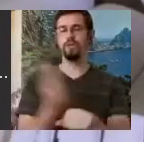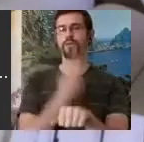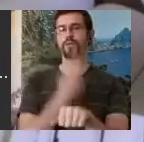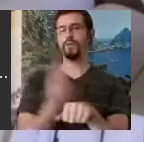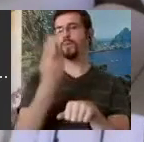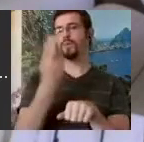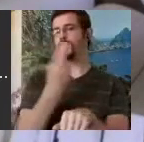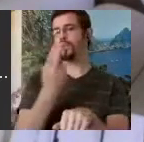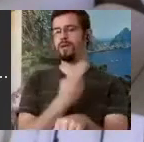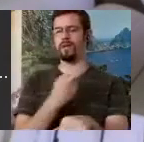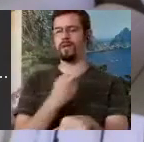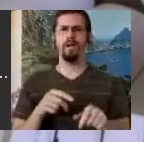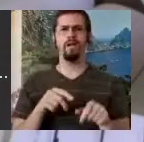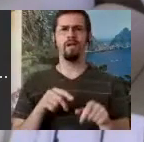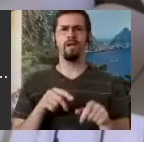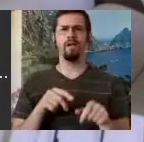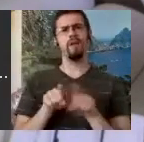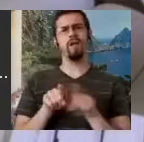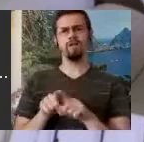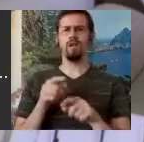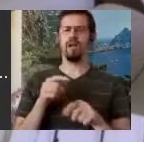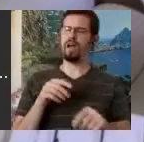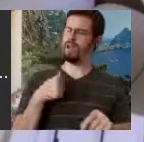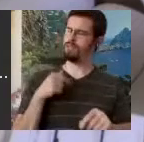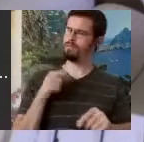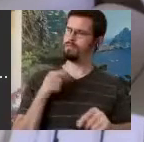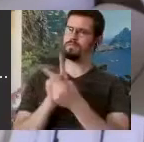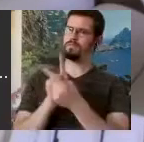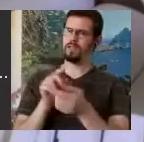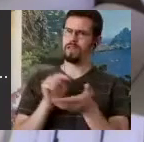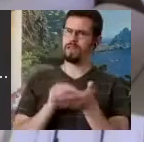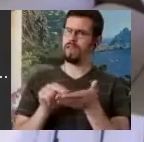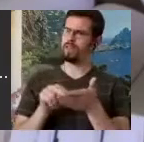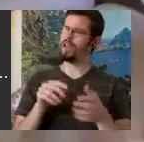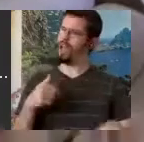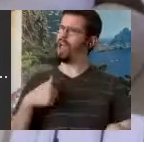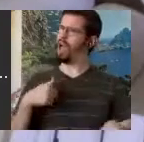Nancy, you know what? I wrote sign language when I was in Denmark and